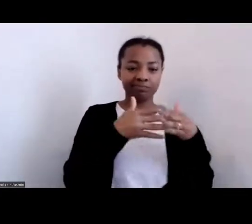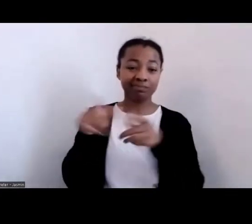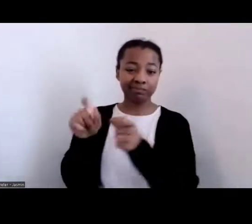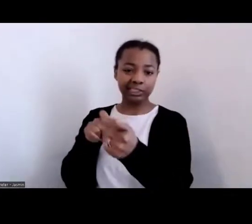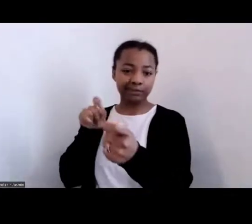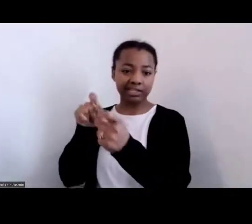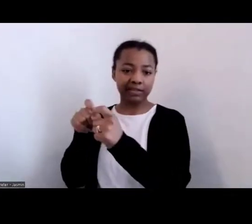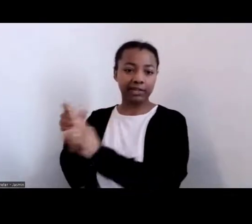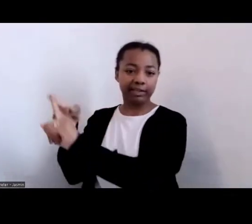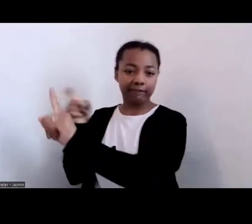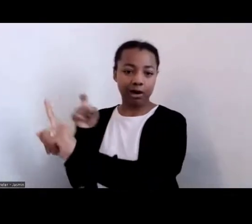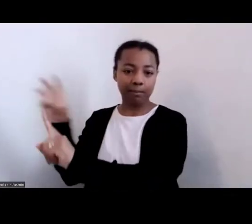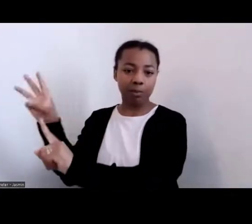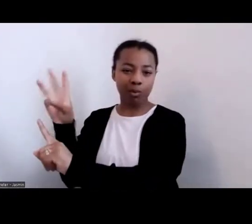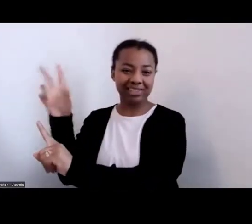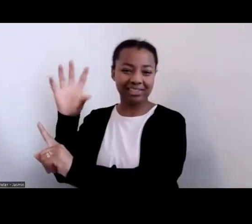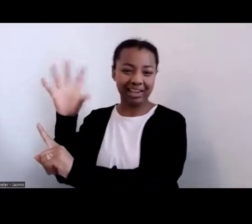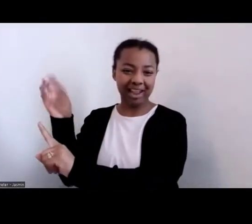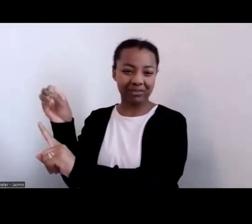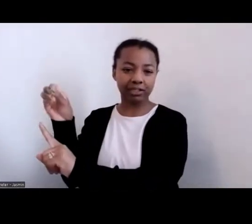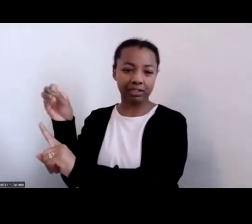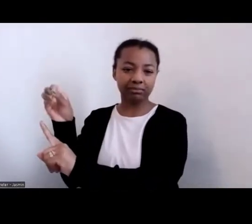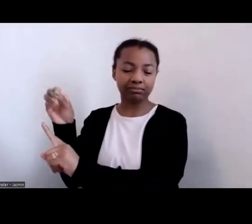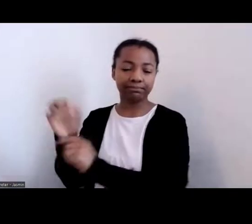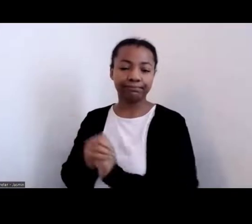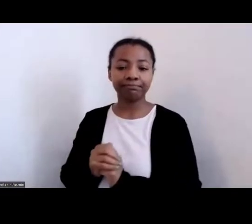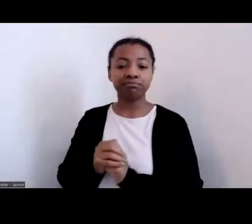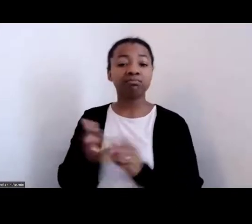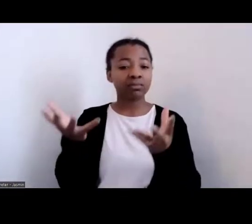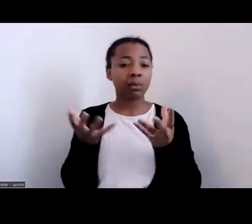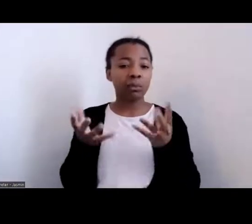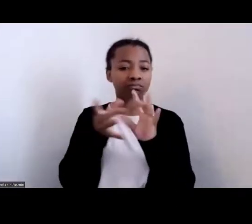A couple of things I just want to say very quickly is that it's